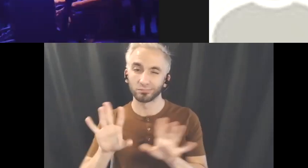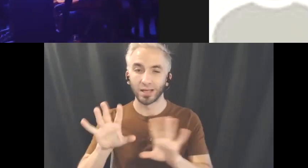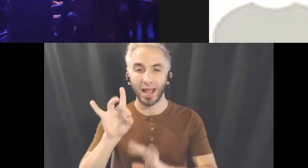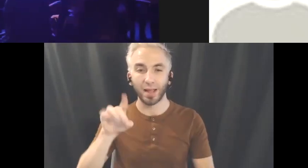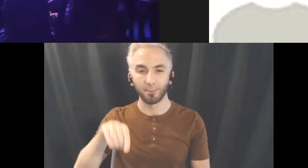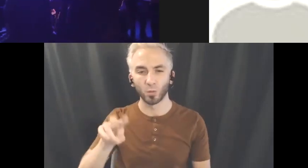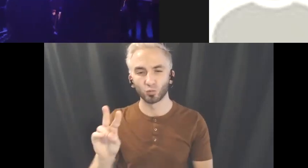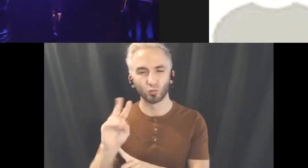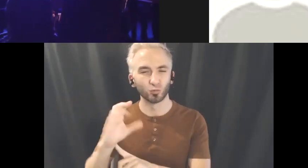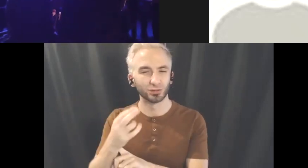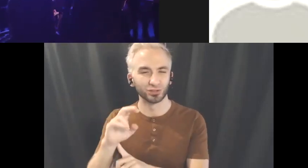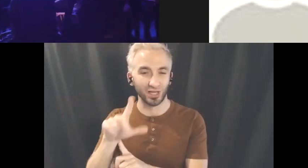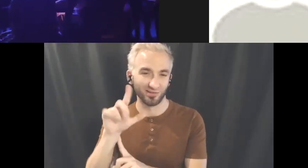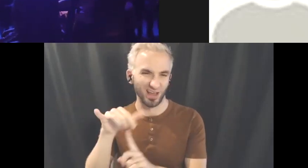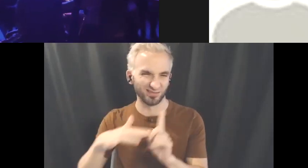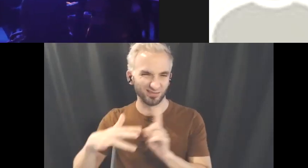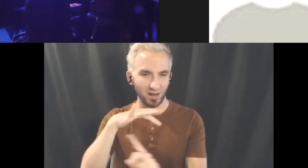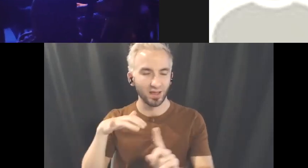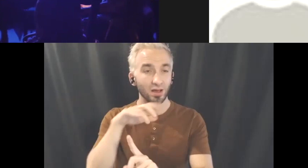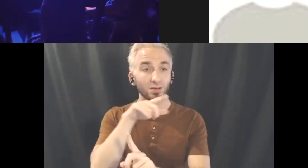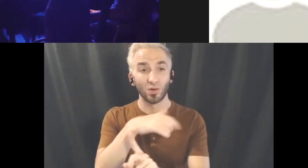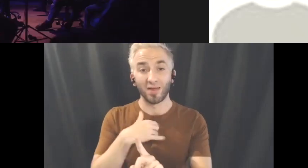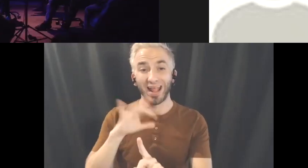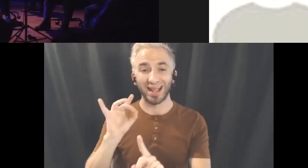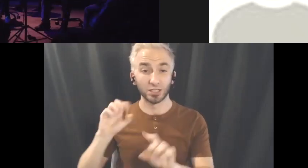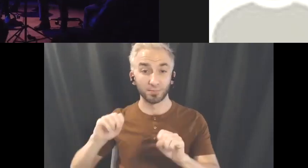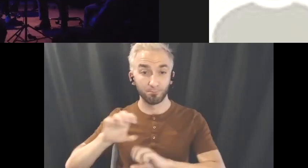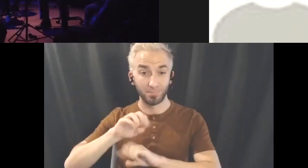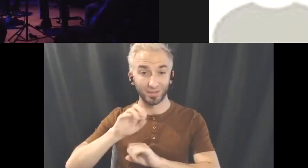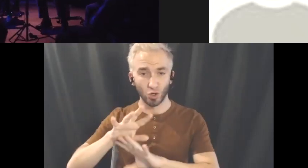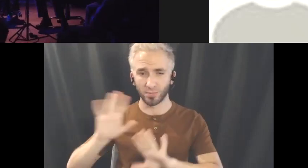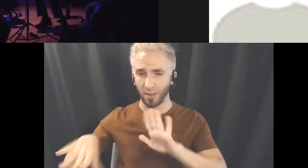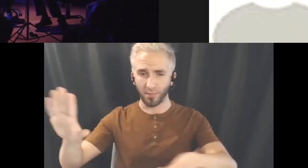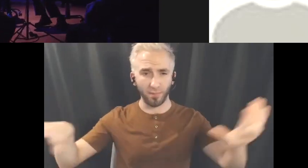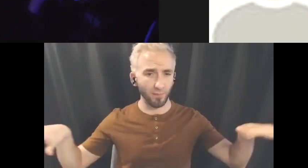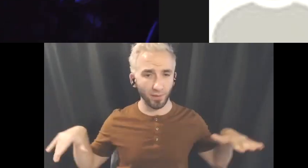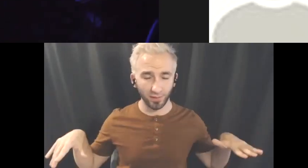performance kind of setting. So essentially we had eight speakers all around and we had JP Carter on the trumpet playing